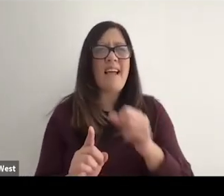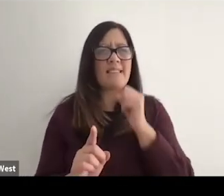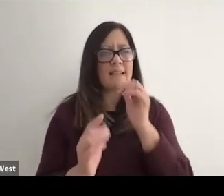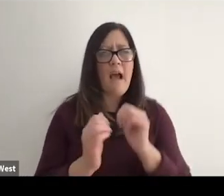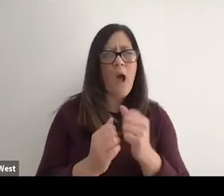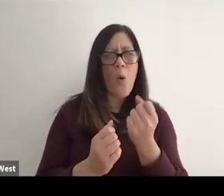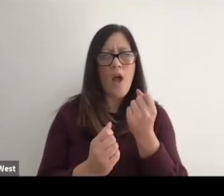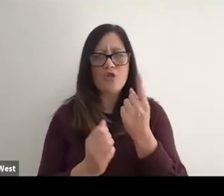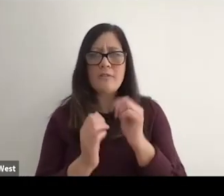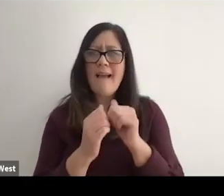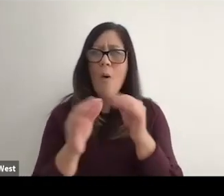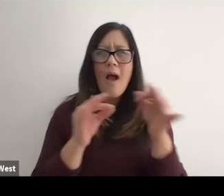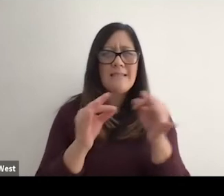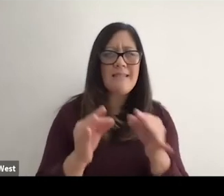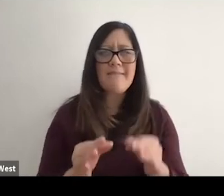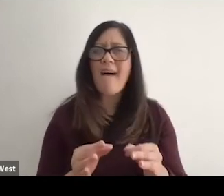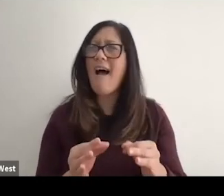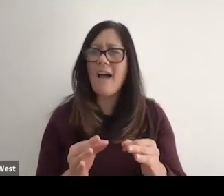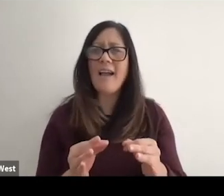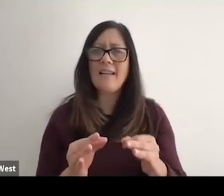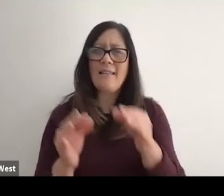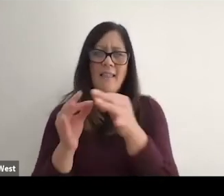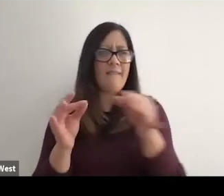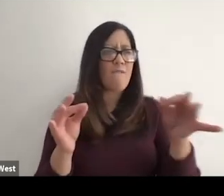But that's not really how I was understanding and beginning to define